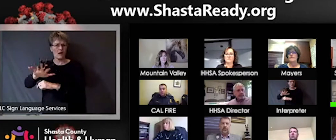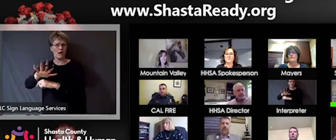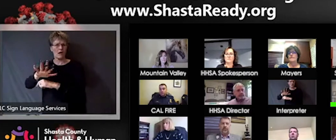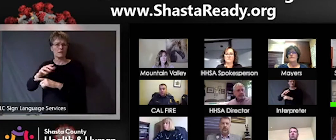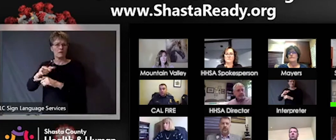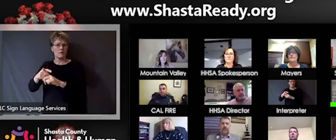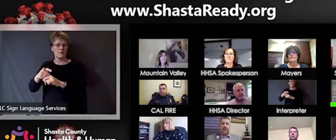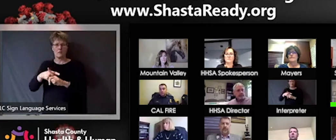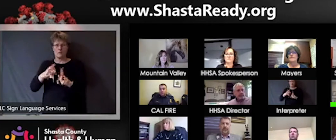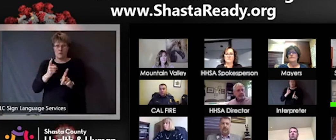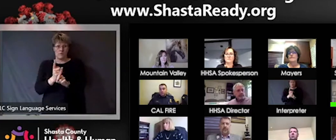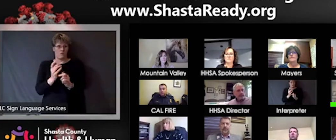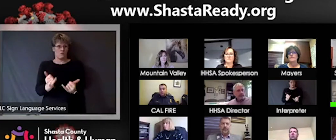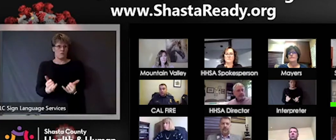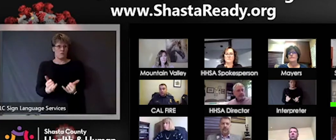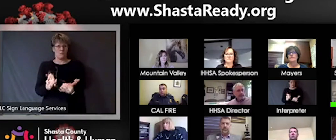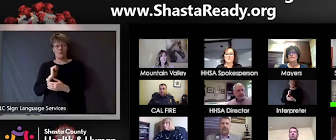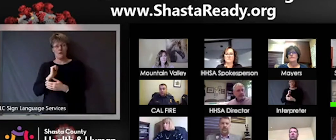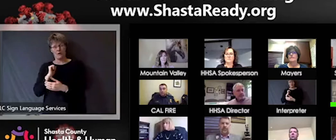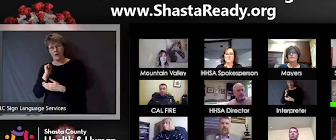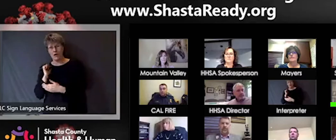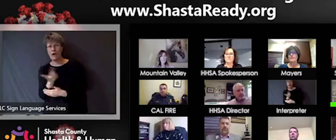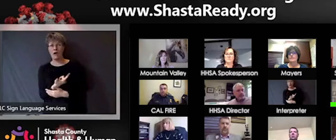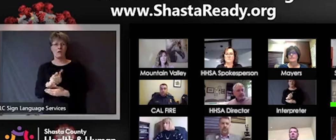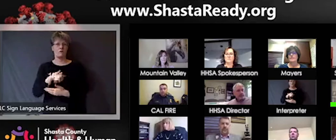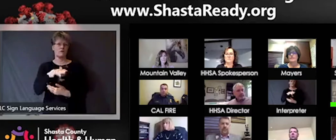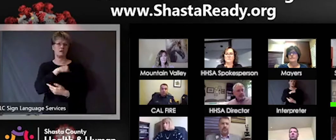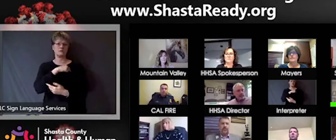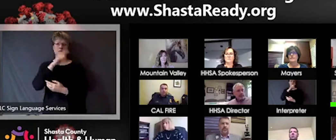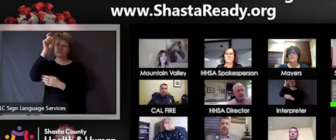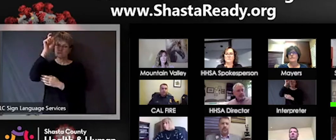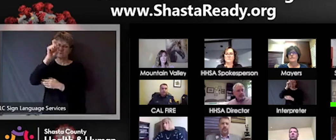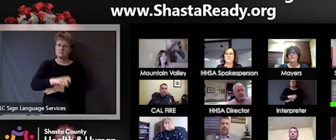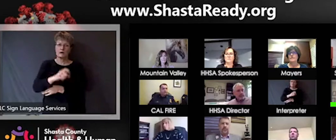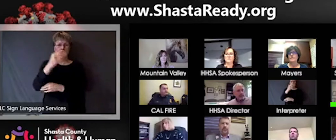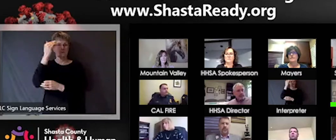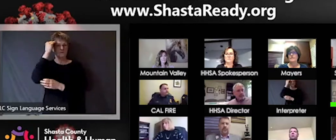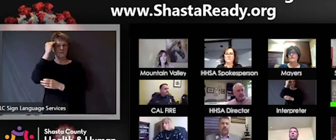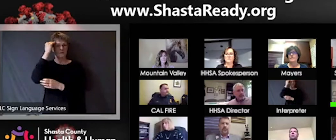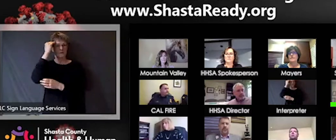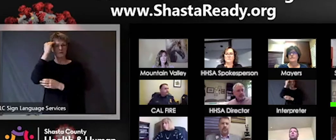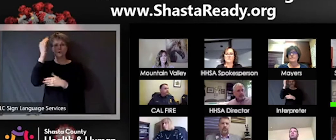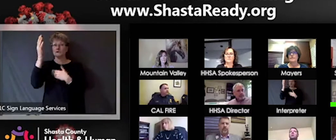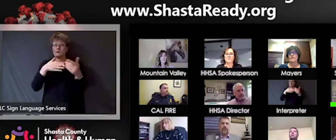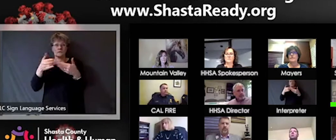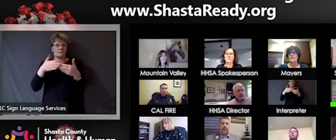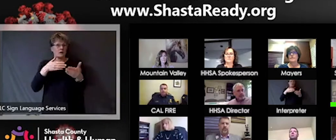all of us have to know that anywhere we go we're at risk